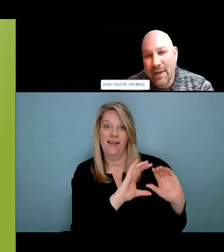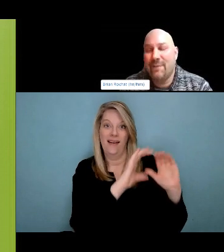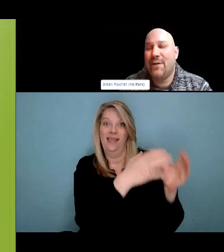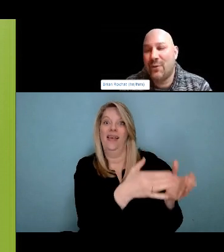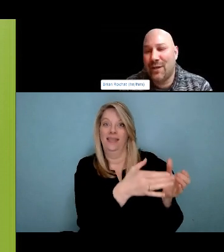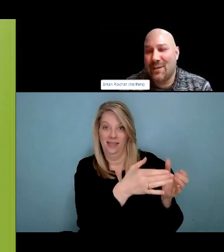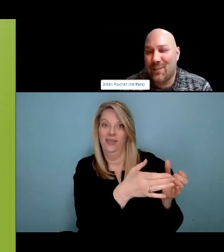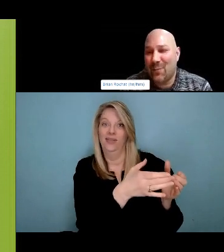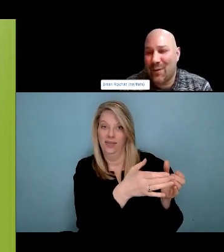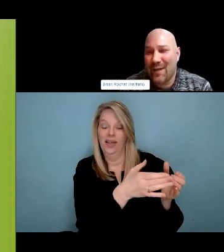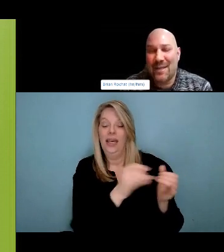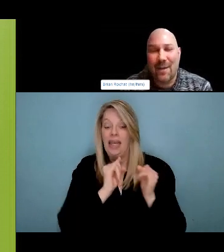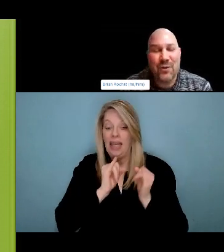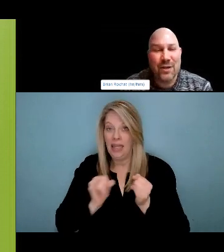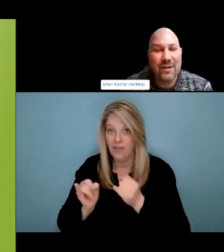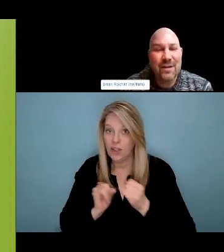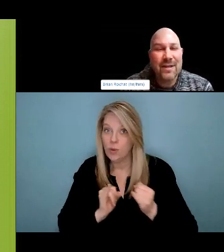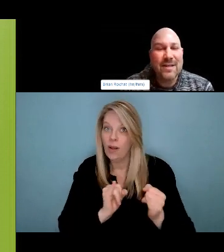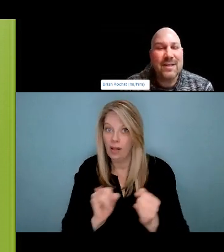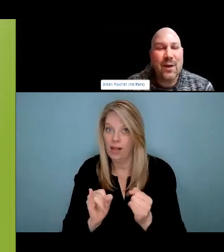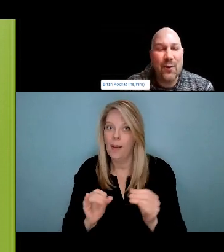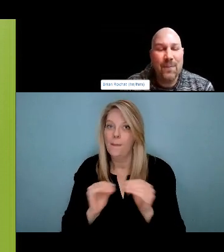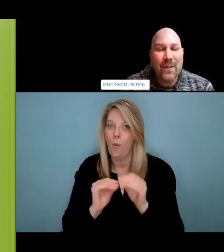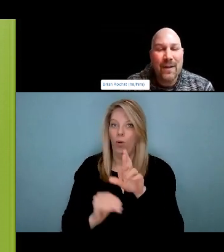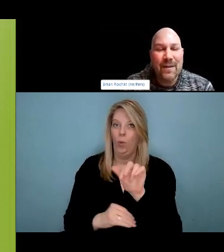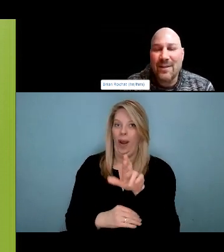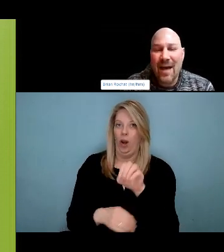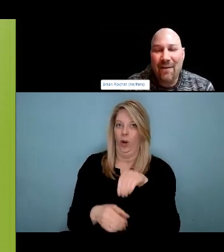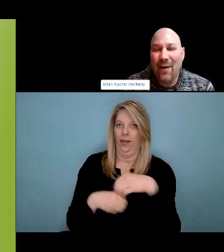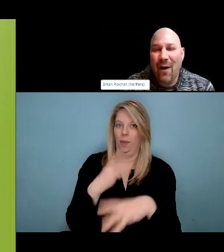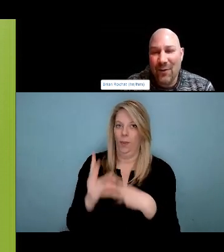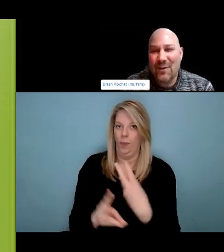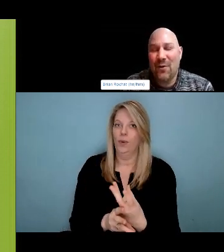problems, but in some circumstances substance use can become dependent or chaotic.